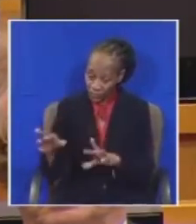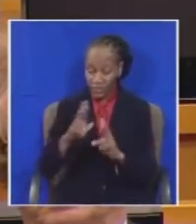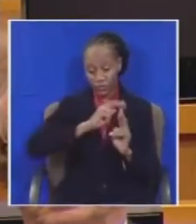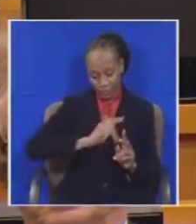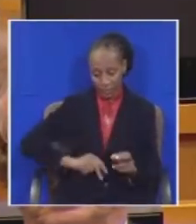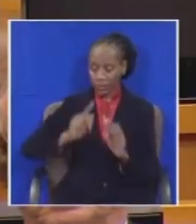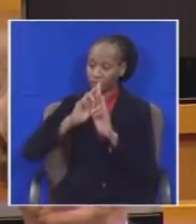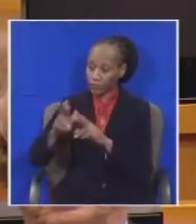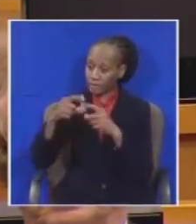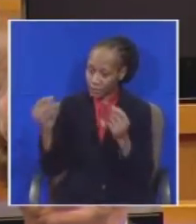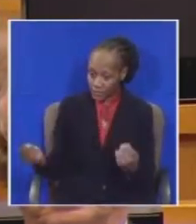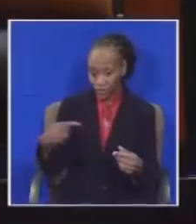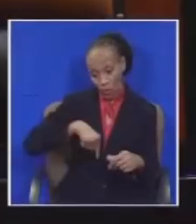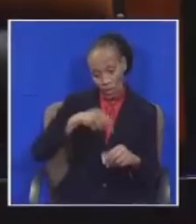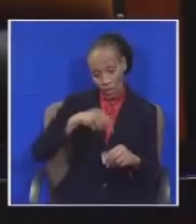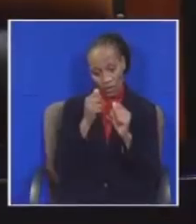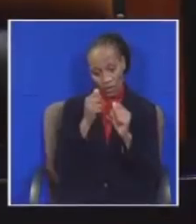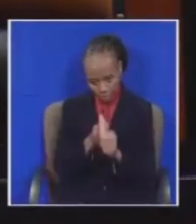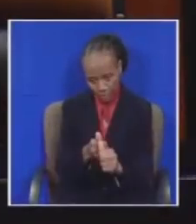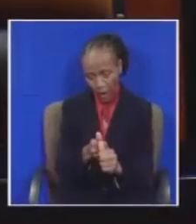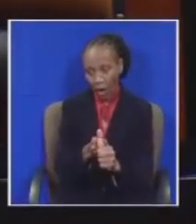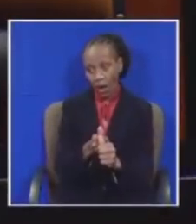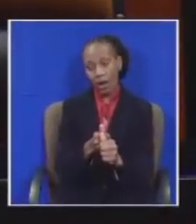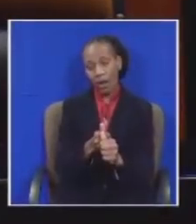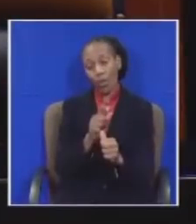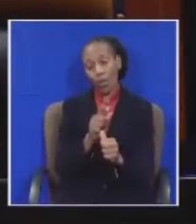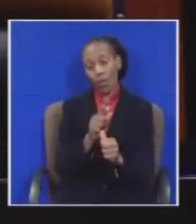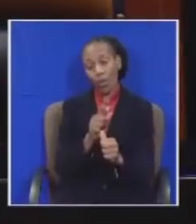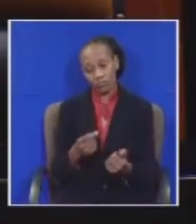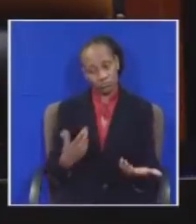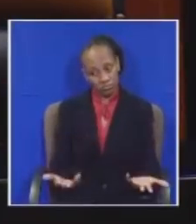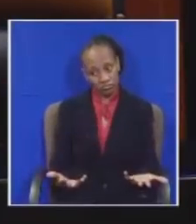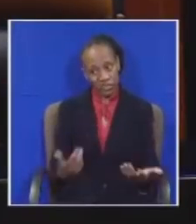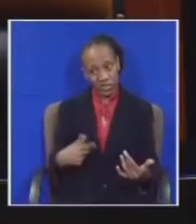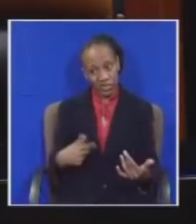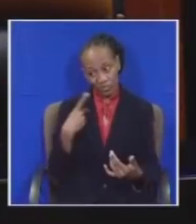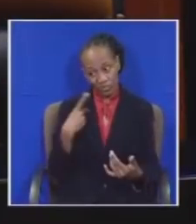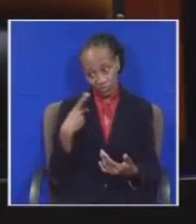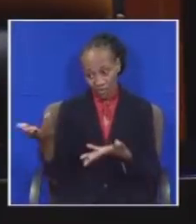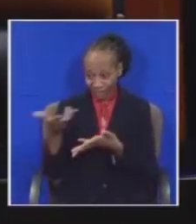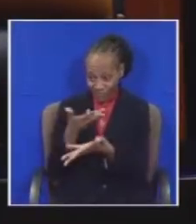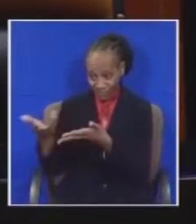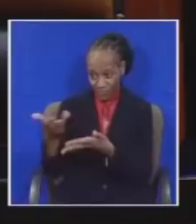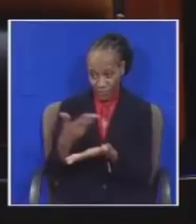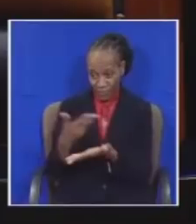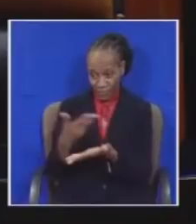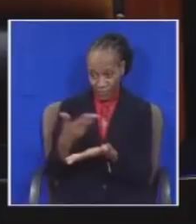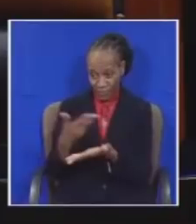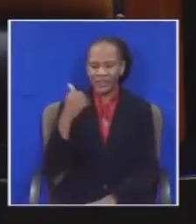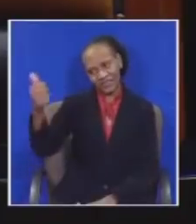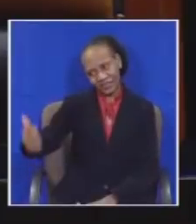We are proceeding with supplementary questions, and I don't want to have this engagement with you on the floor,